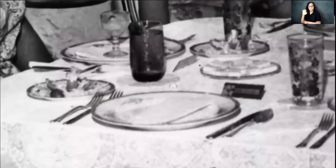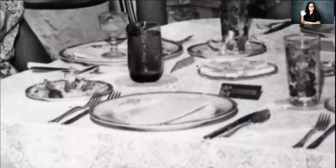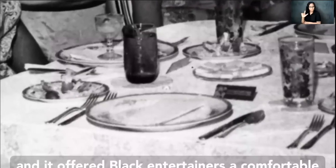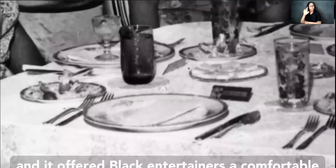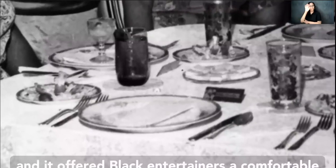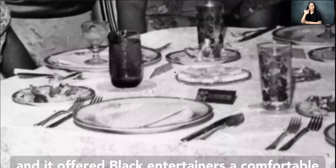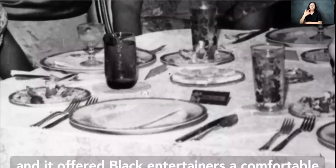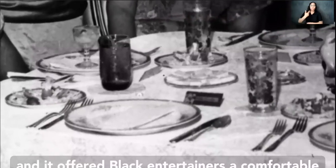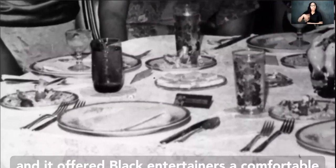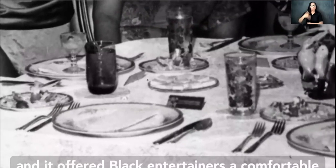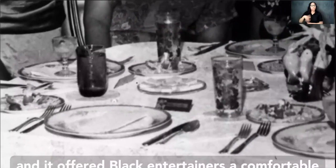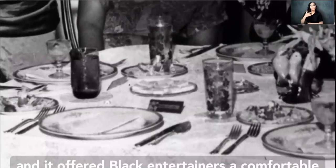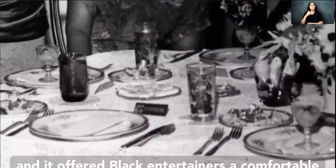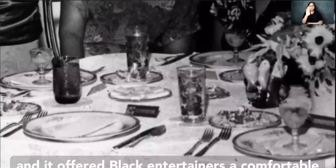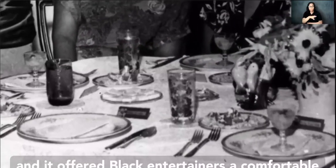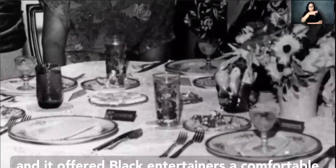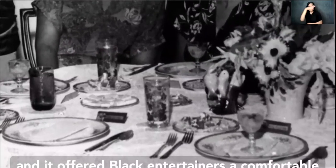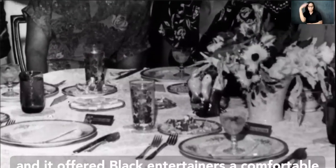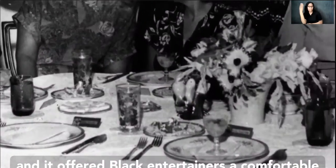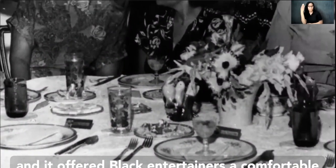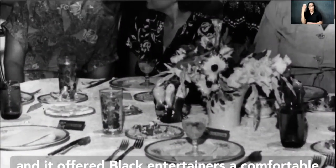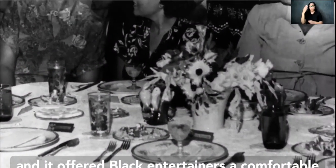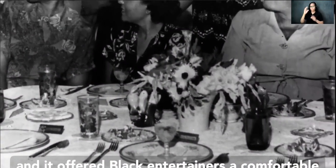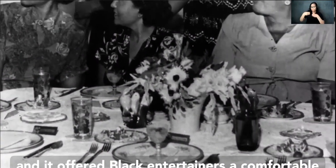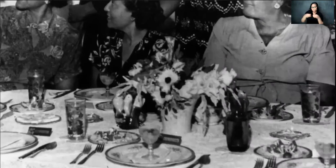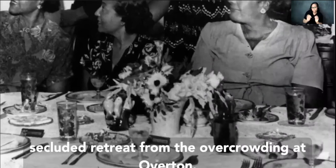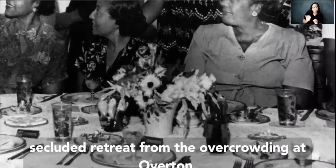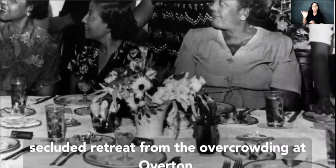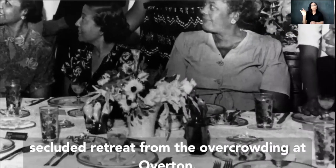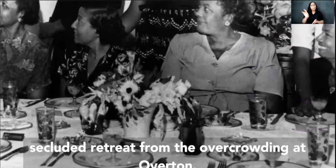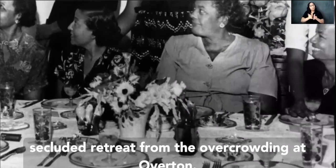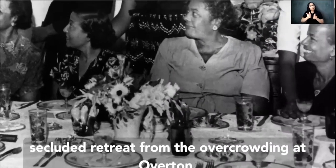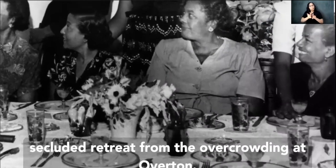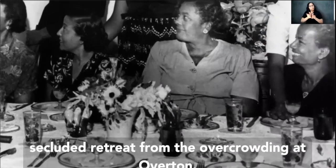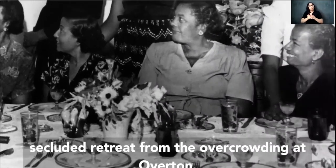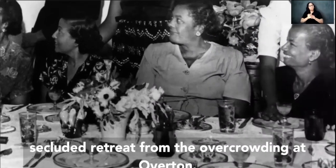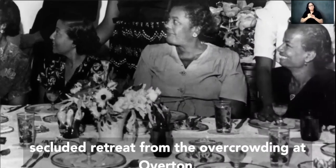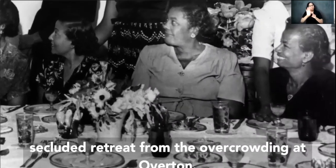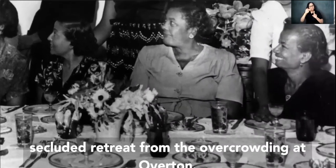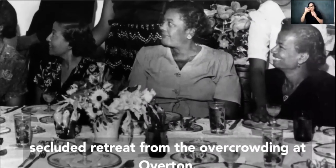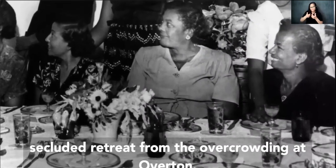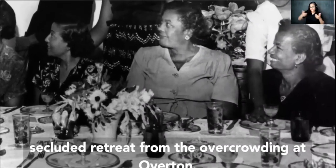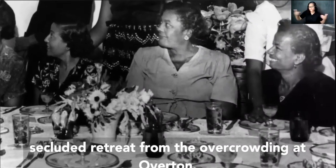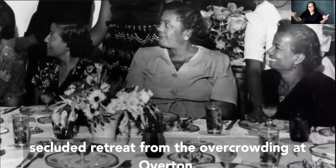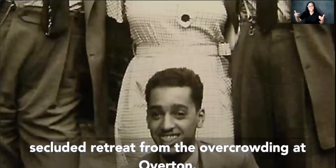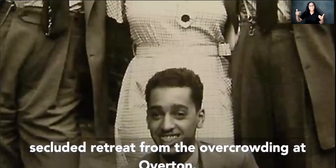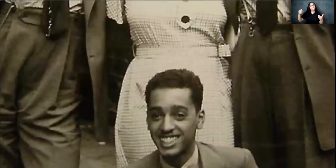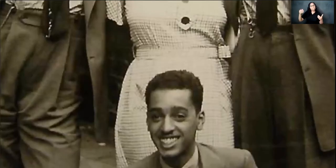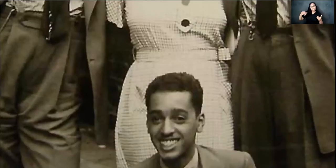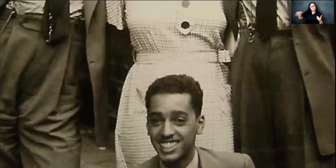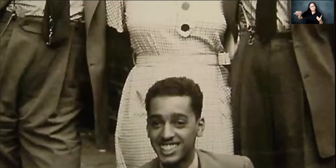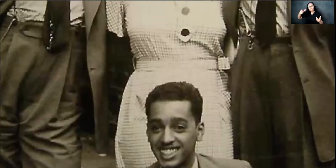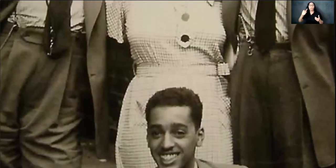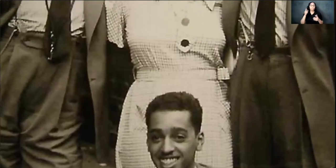and it offered black entertainers a comfortable secluded retreat from the overcrowding at overton